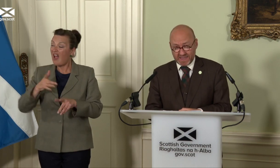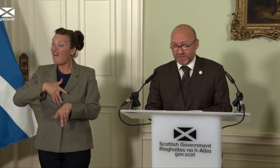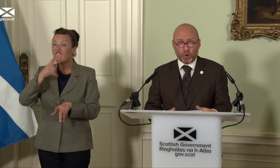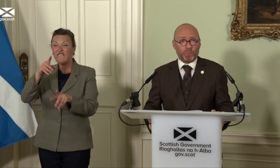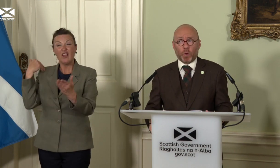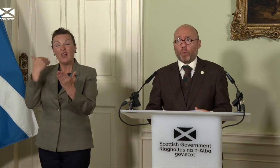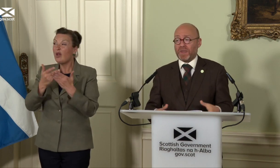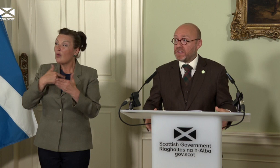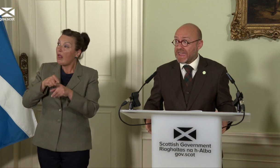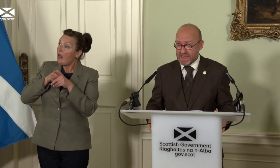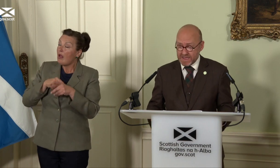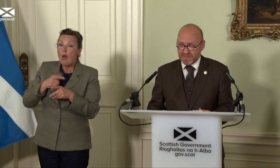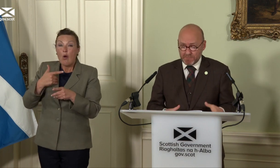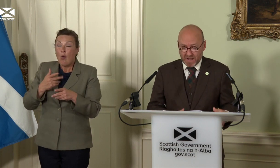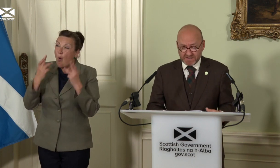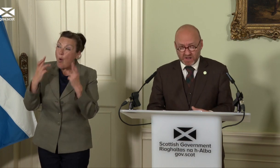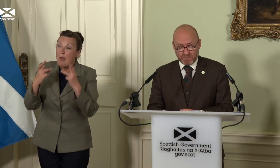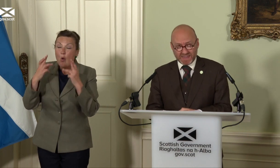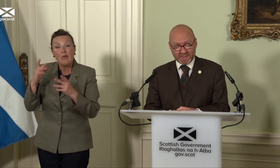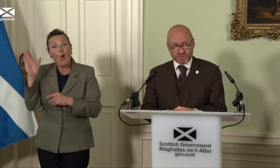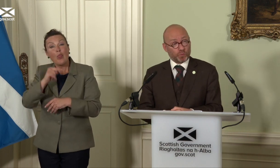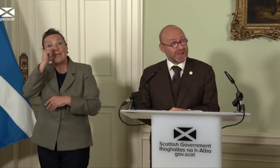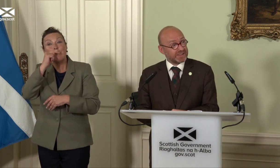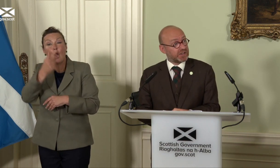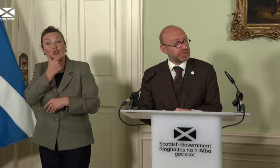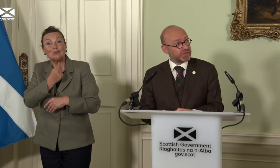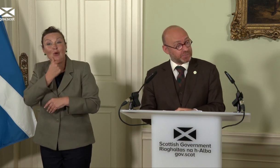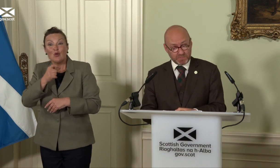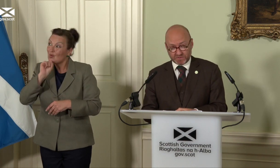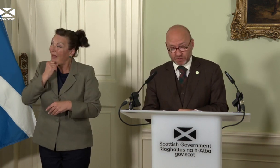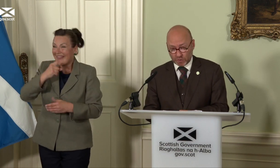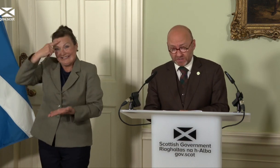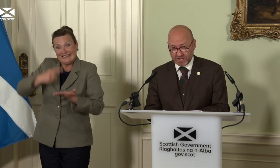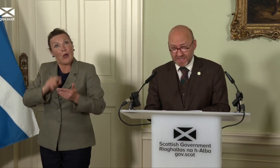in the hope that one day they might start making the right decisions for the people of Scotland